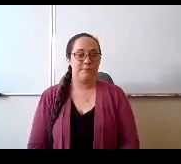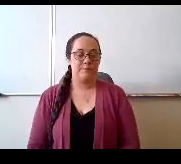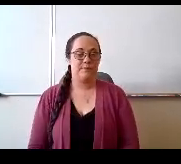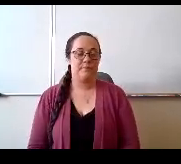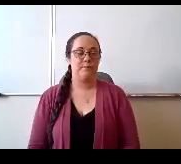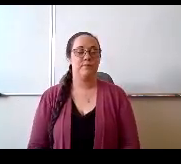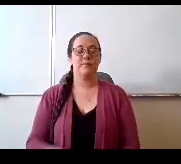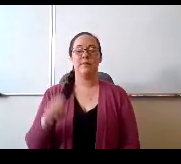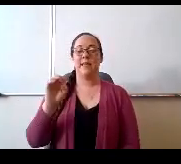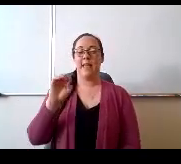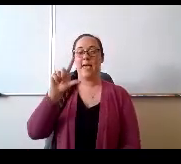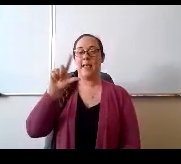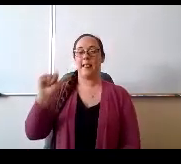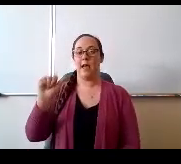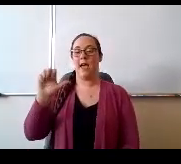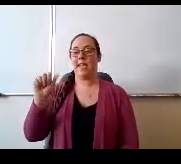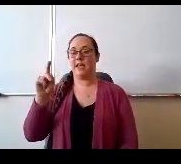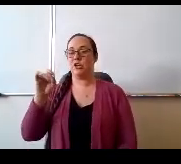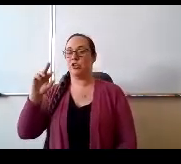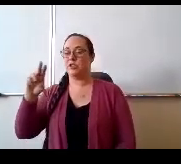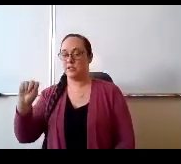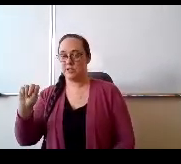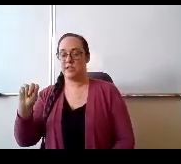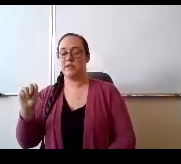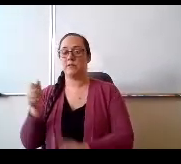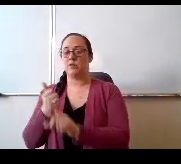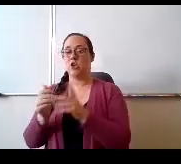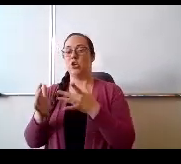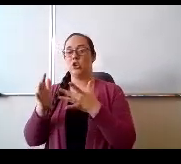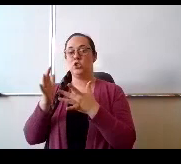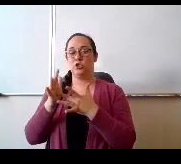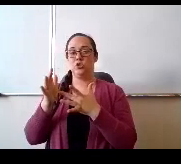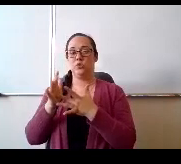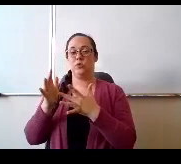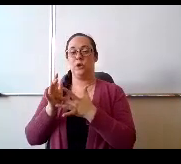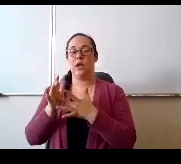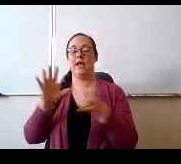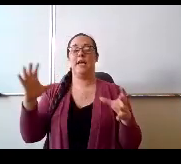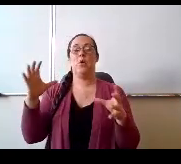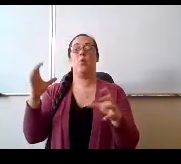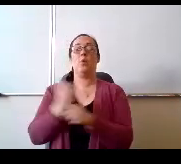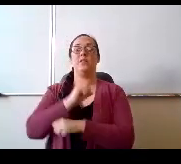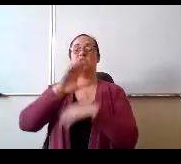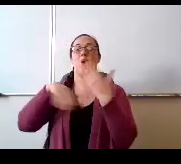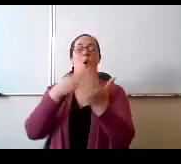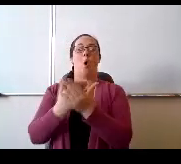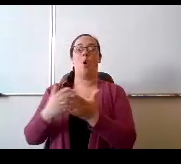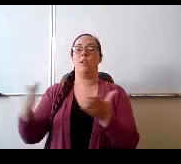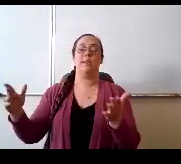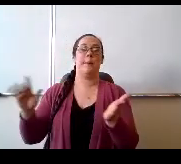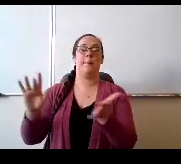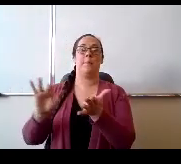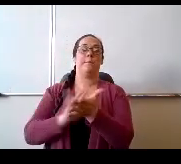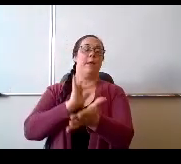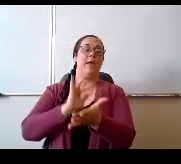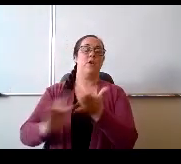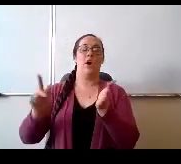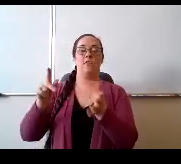a junior at Discovery Canyon Campus High School, is the winner of an all expense paid trip to the weeklong Colorado Youth